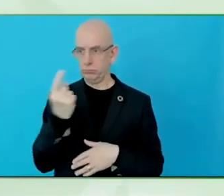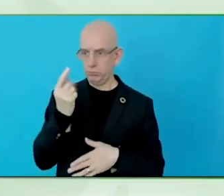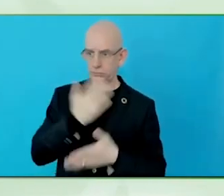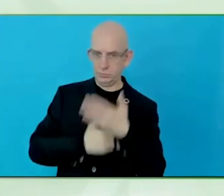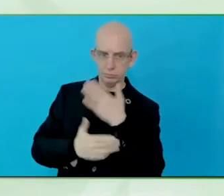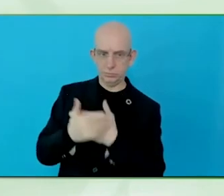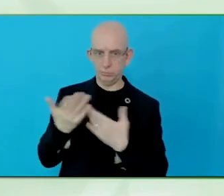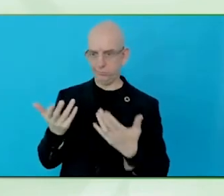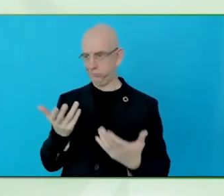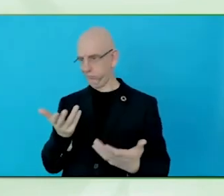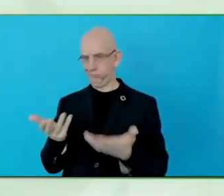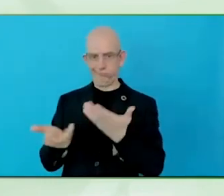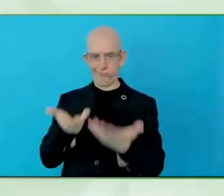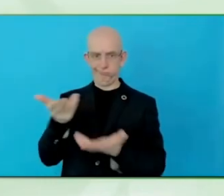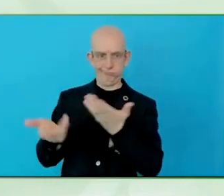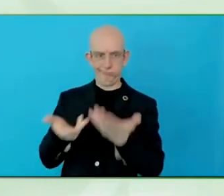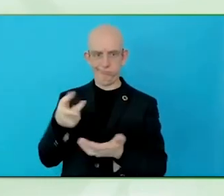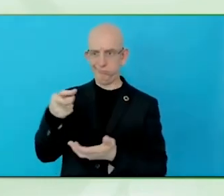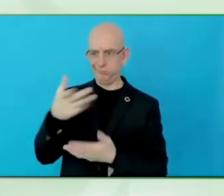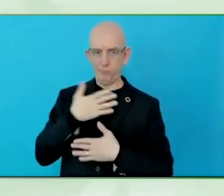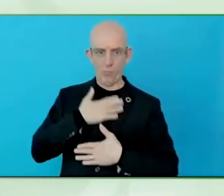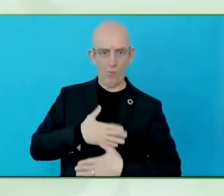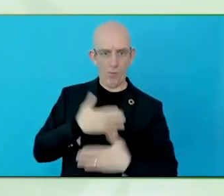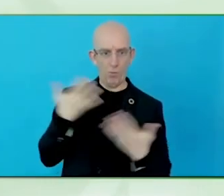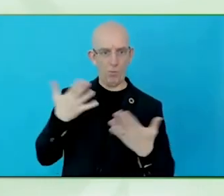It is like a huge business opportunity.